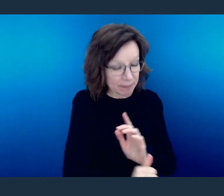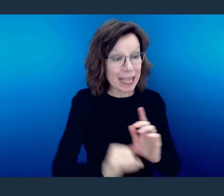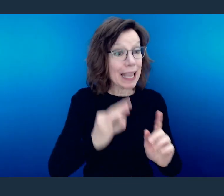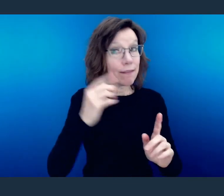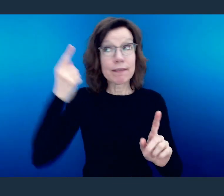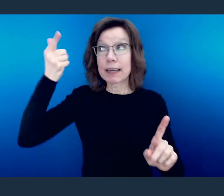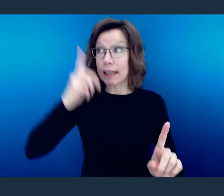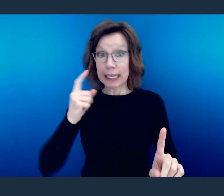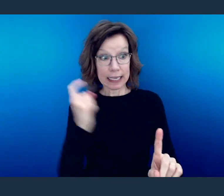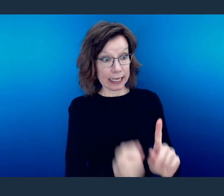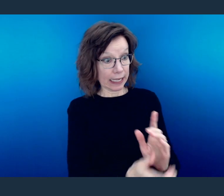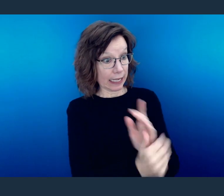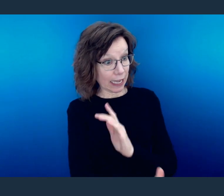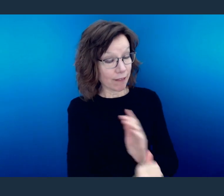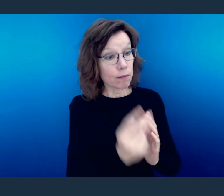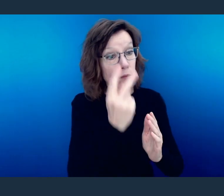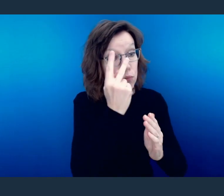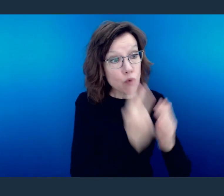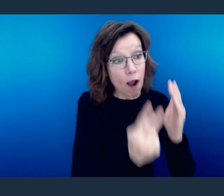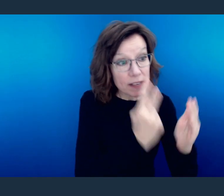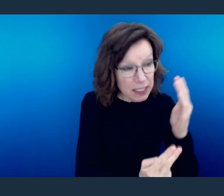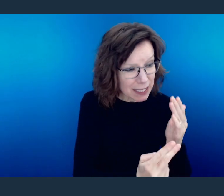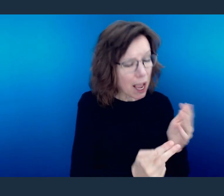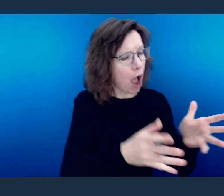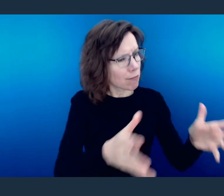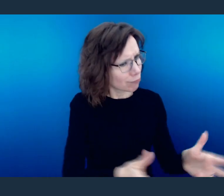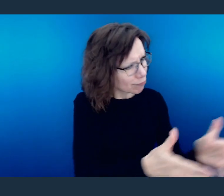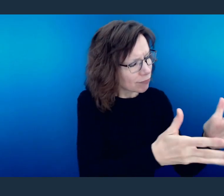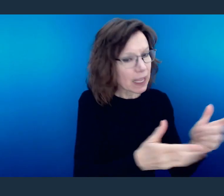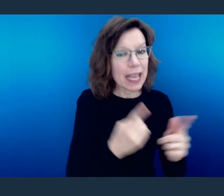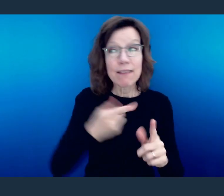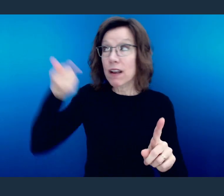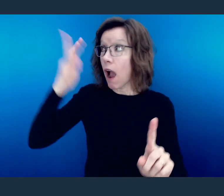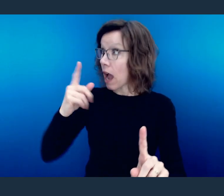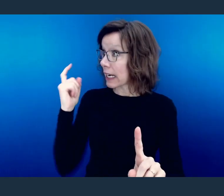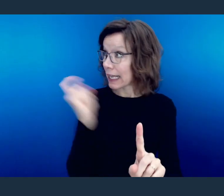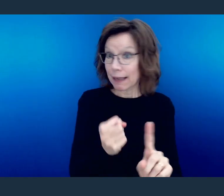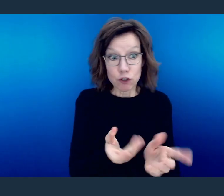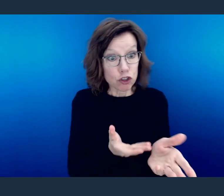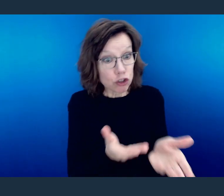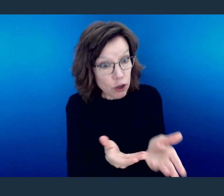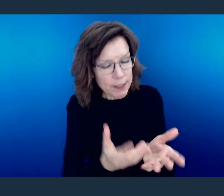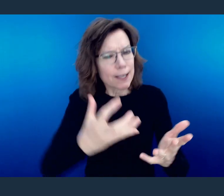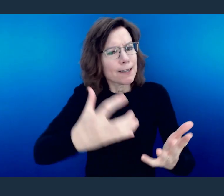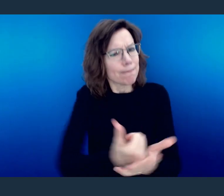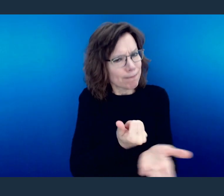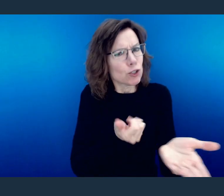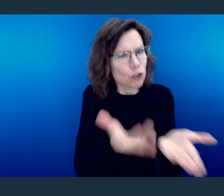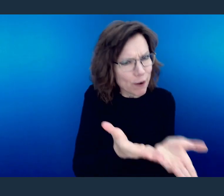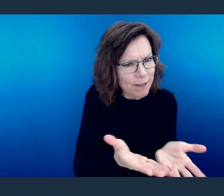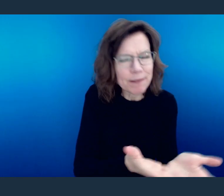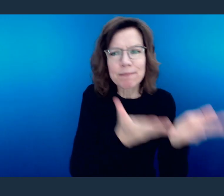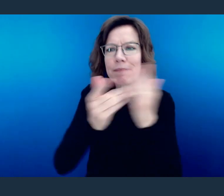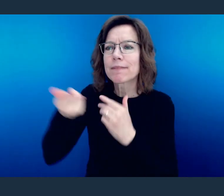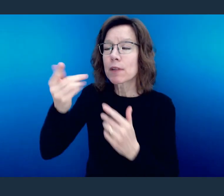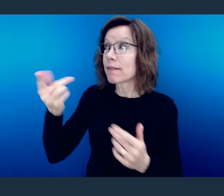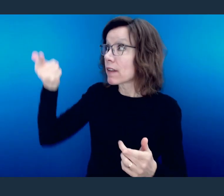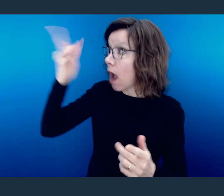in proportion to our faith; if service, in our serving; the one who teaches, in his teaching;